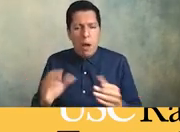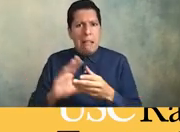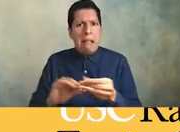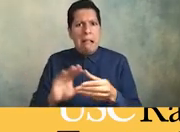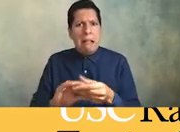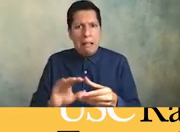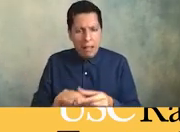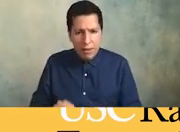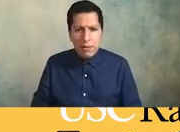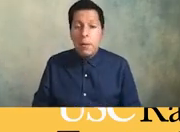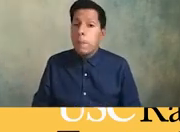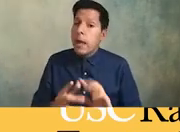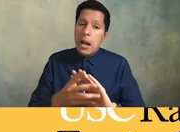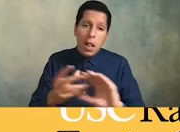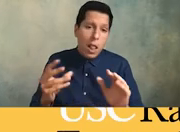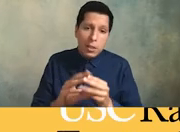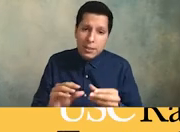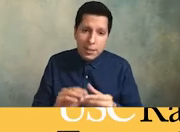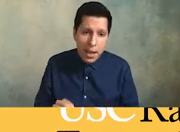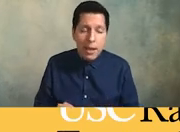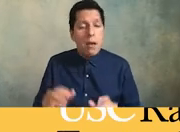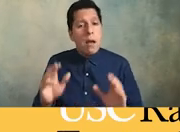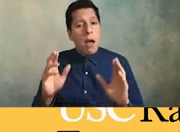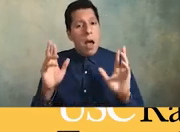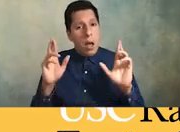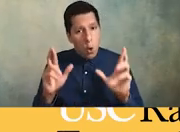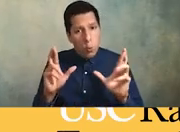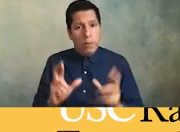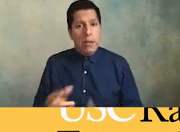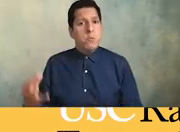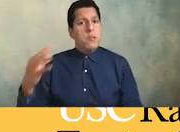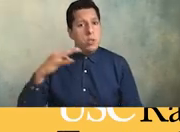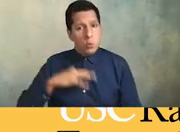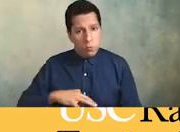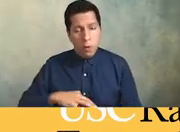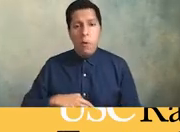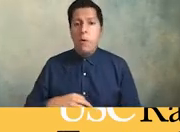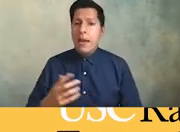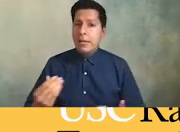i just had a lot to say i hope that you found it useful and i hope that you found it inspirational